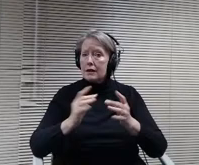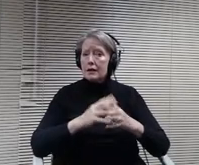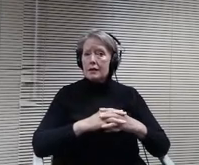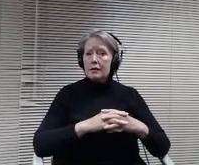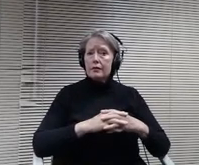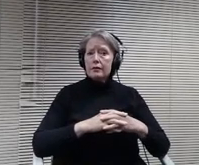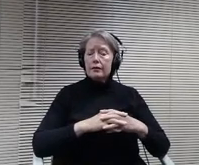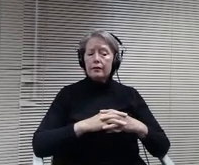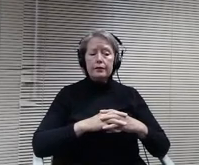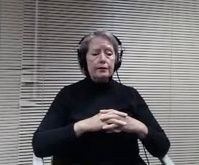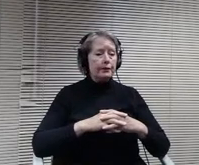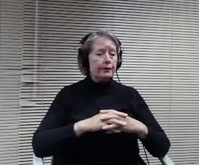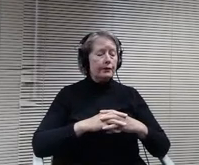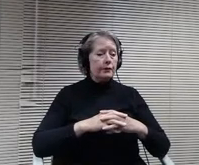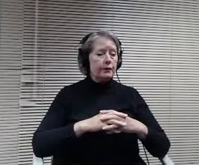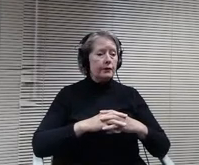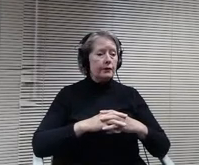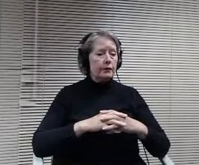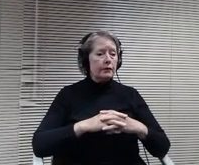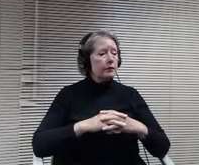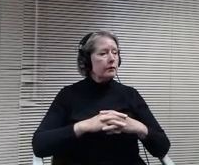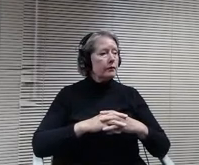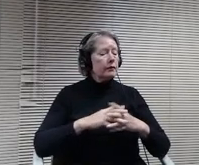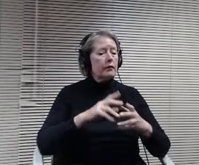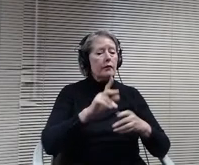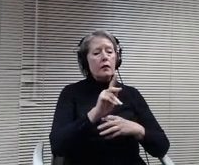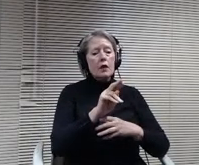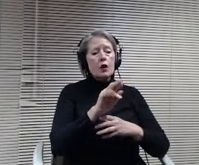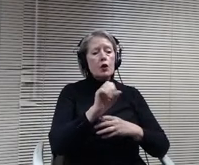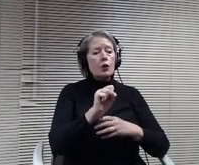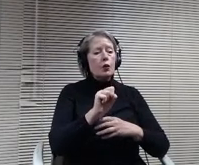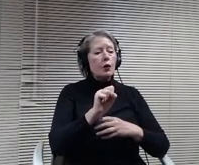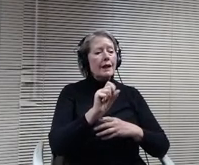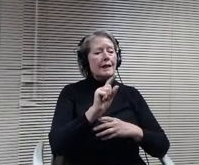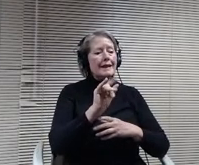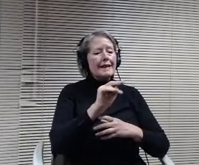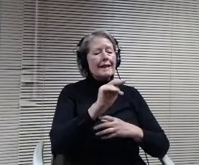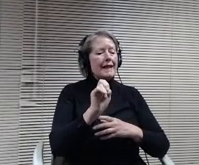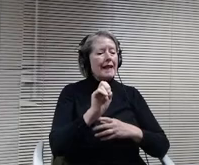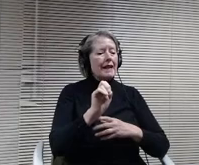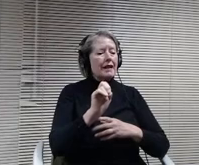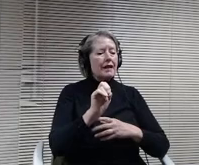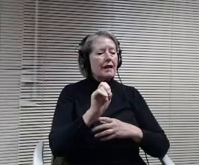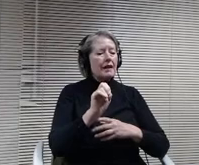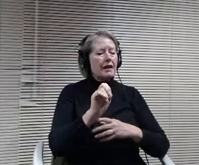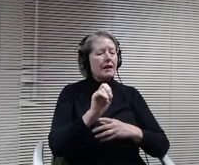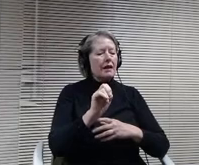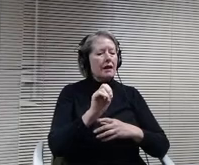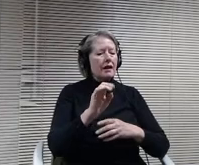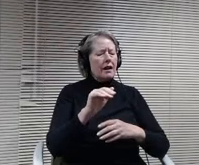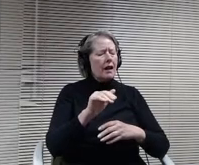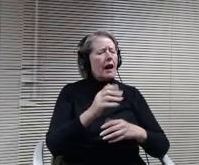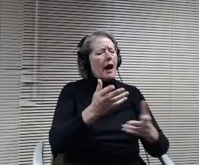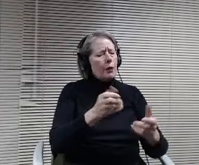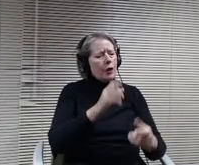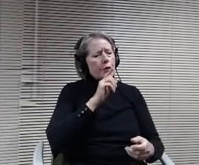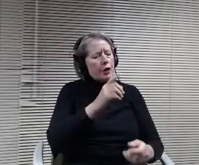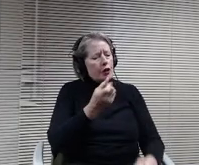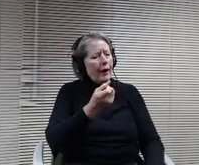Christine. Sorry this this this kind of goes off here is to make sure I understand. So is it sorry what days are the planning